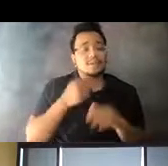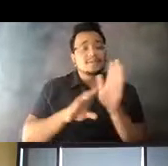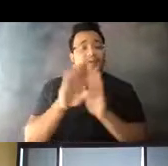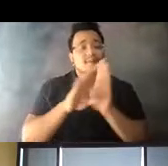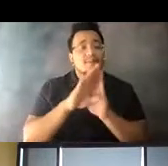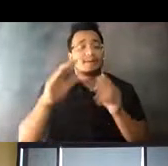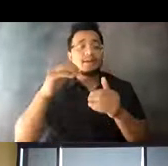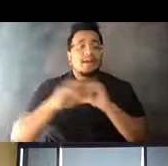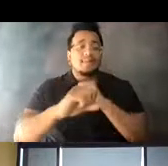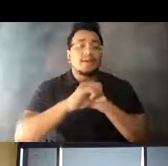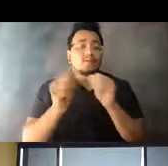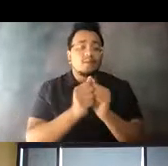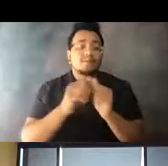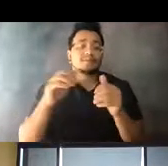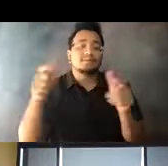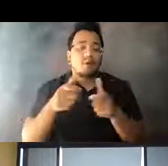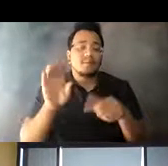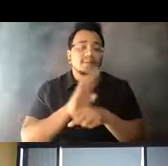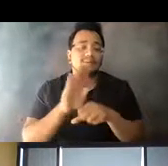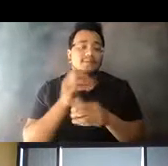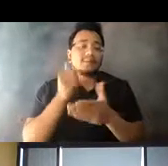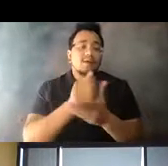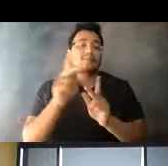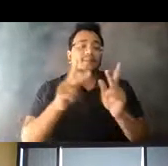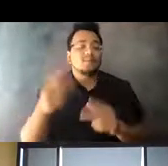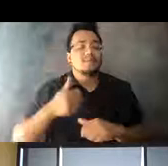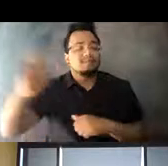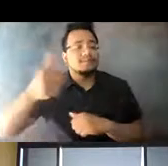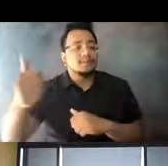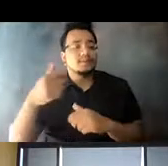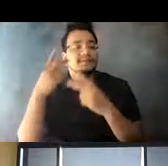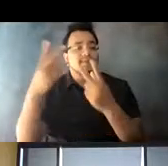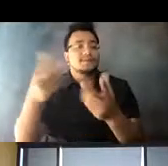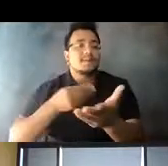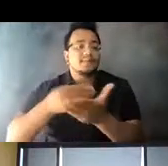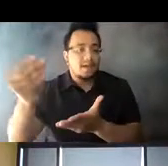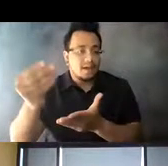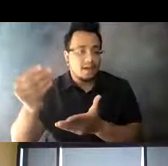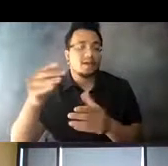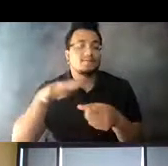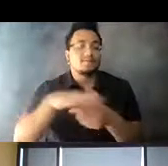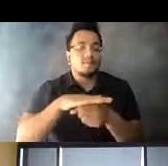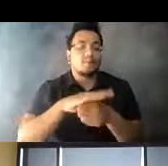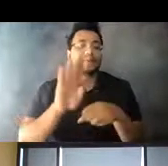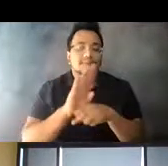to help people get out and support their local 14:43:04 businesses. 14:43:07 We partnered with more than 100 establishments.